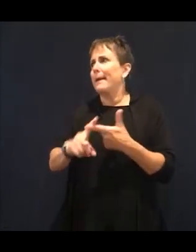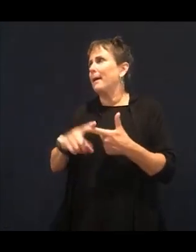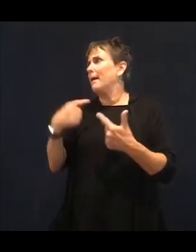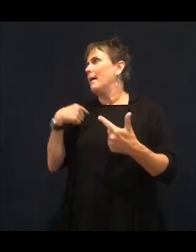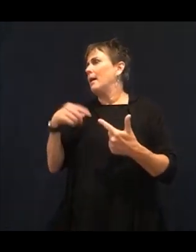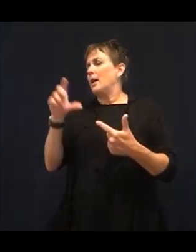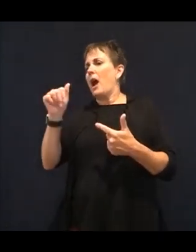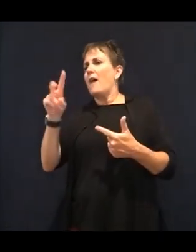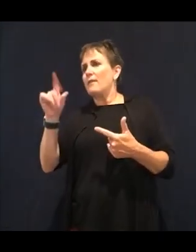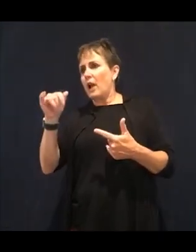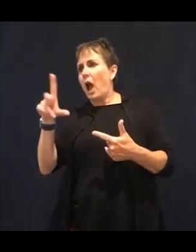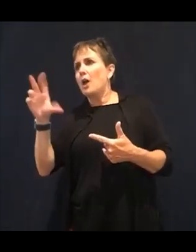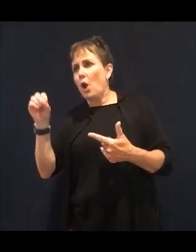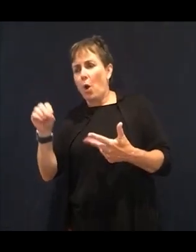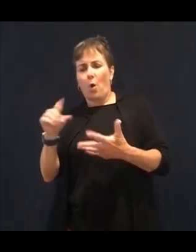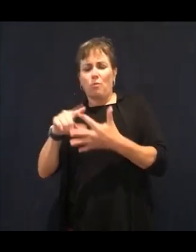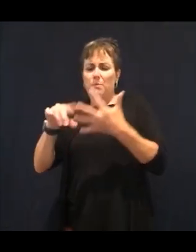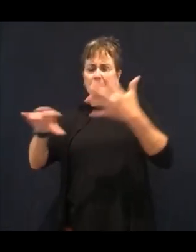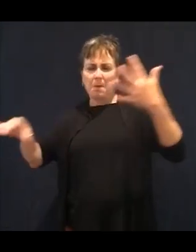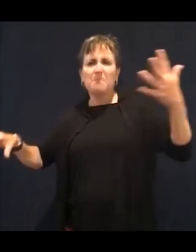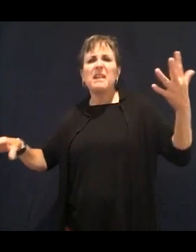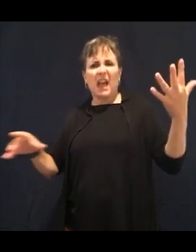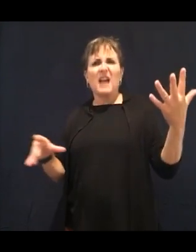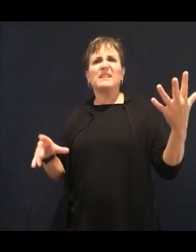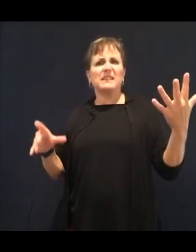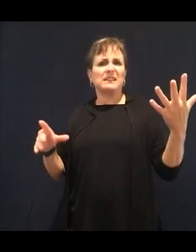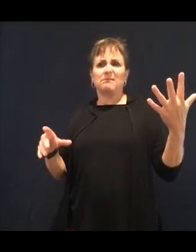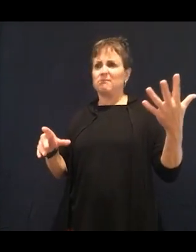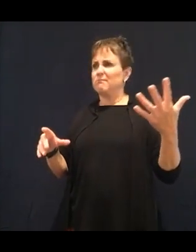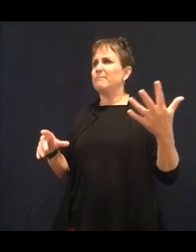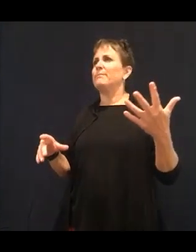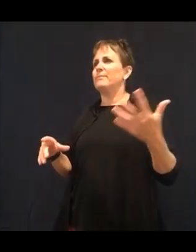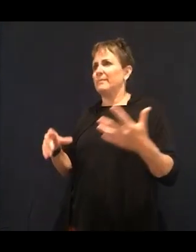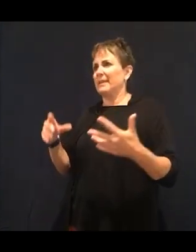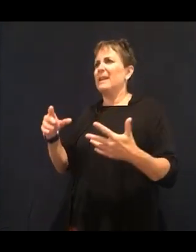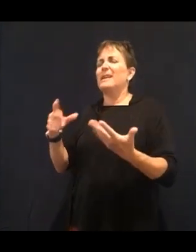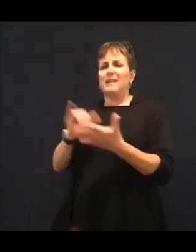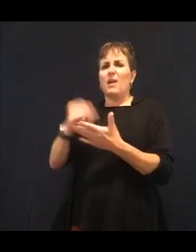So, so, so very important. Lutein is also found in the dark, leafy greens and